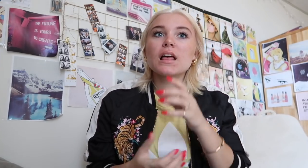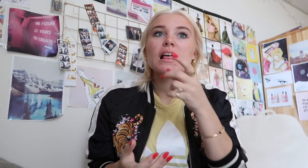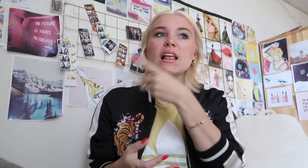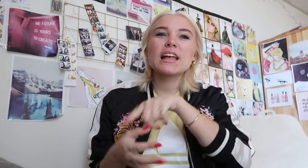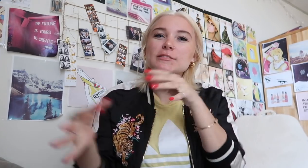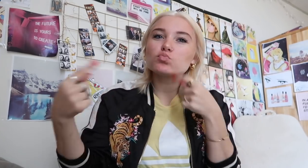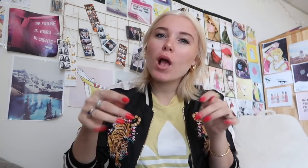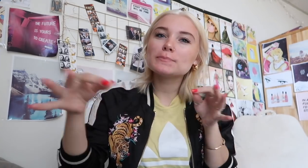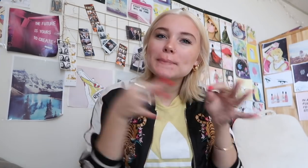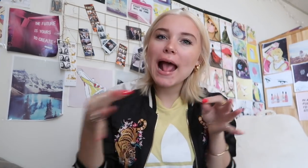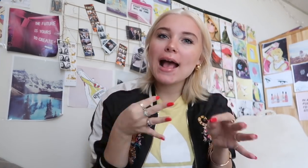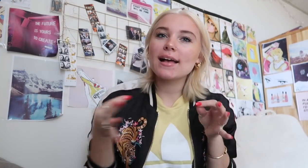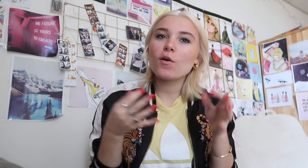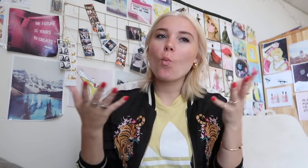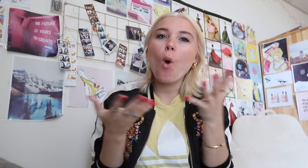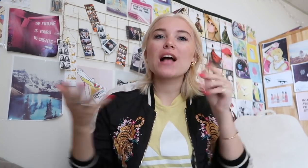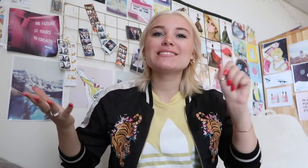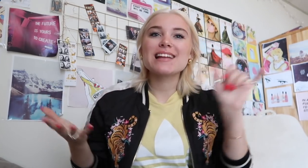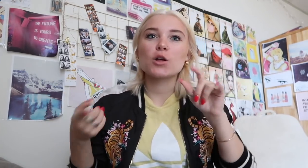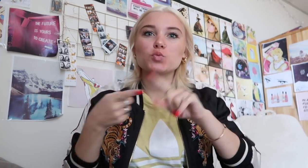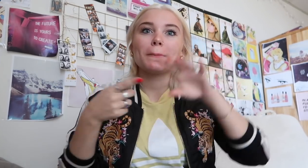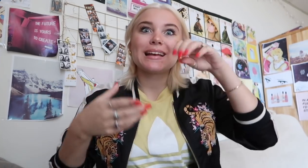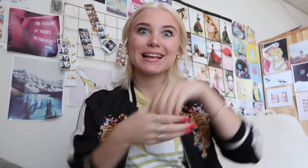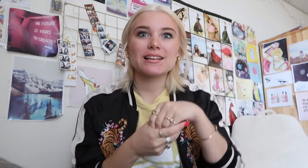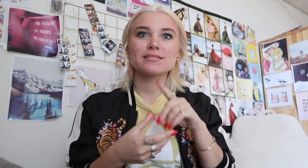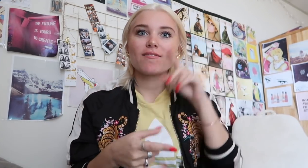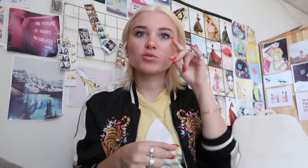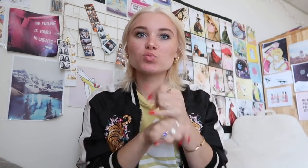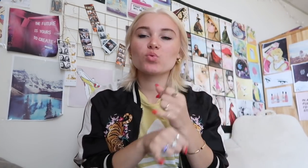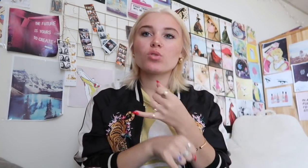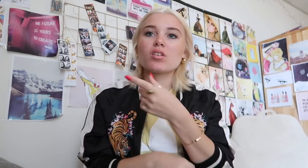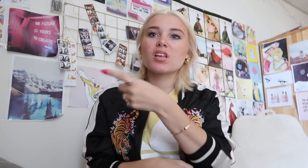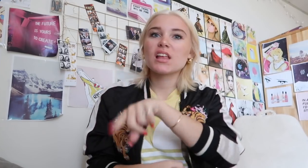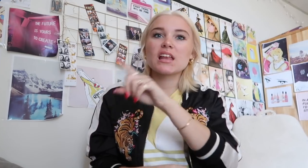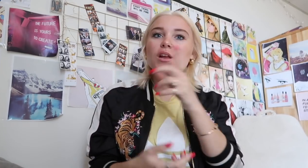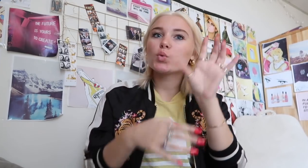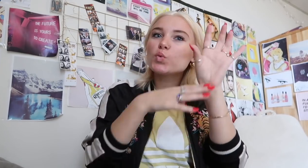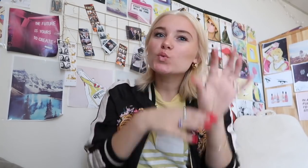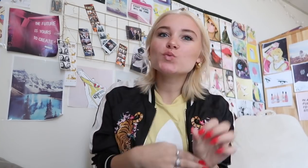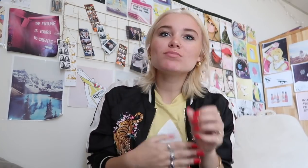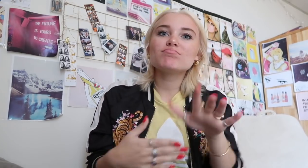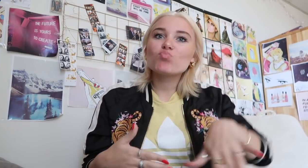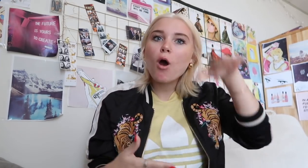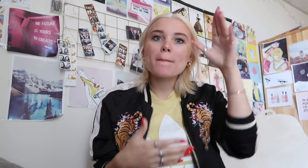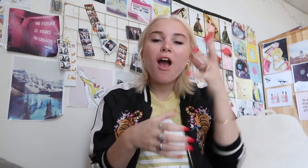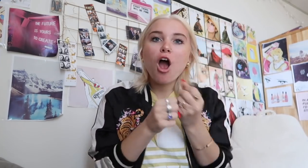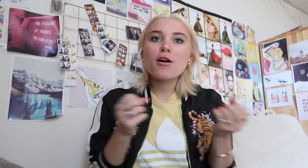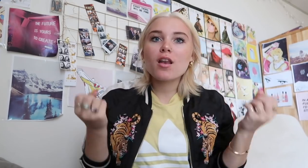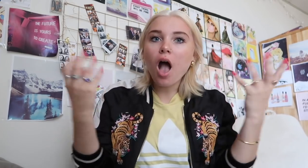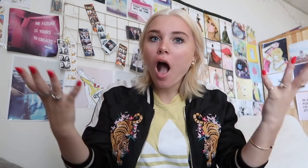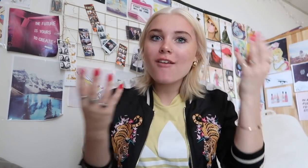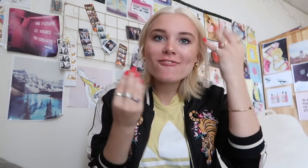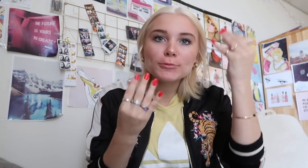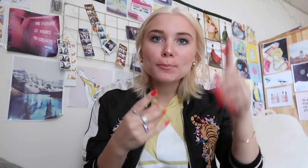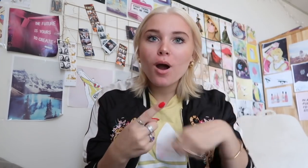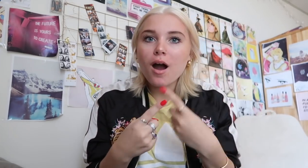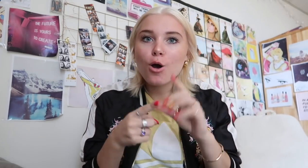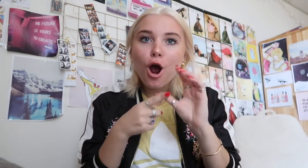they also tried explaining me what was it like to attending in deaf school they got all kind of accessible that deaf people should receive